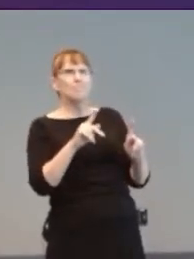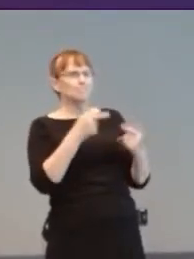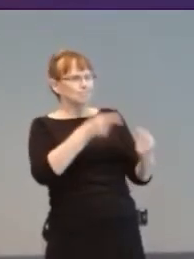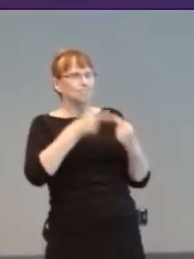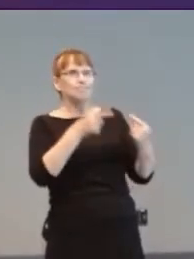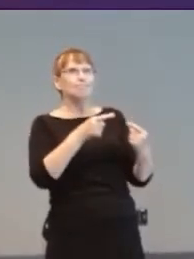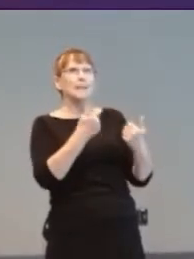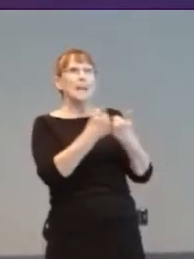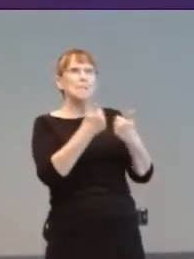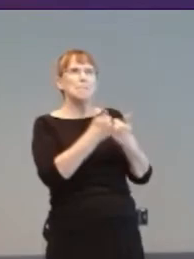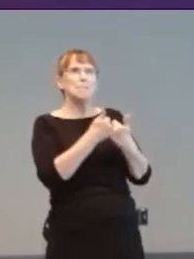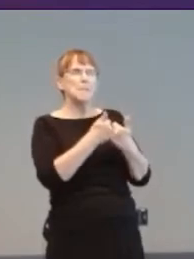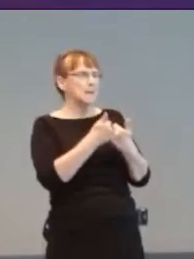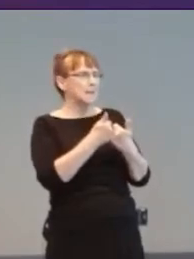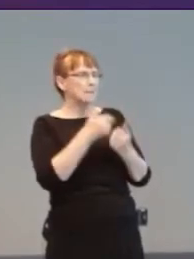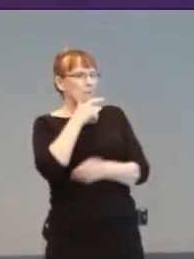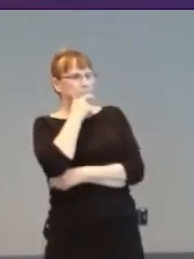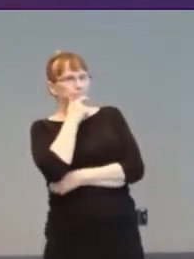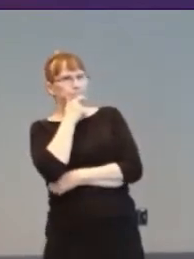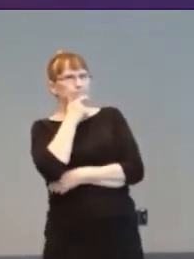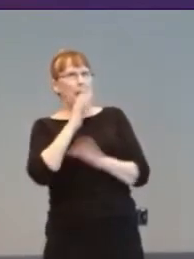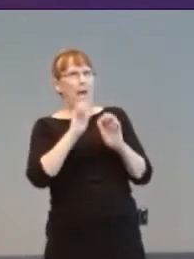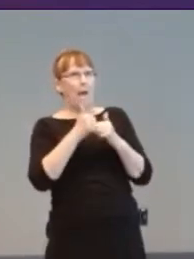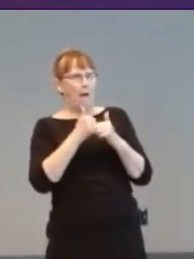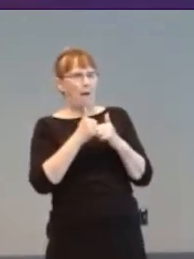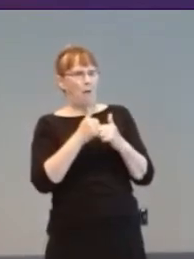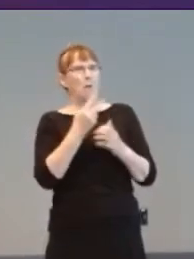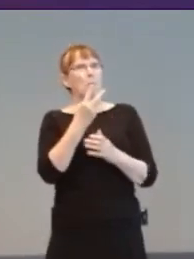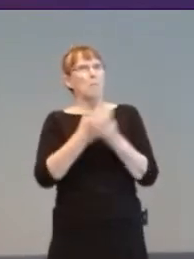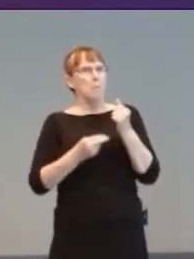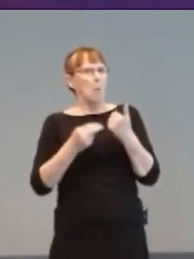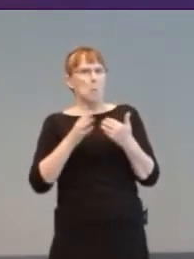the idea of creating something the blind and sighted alike could play and have an equal